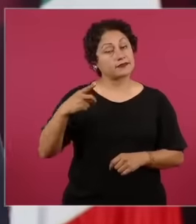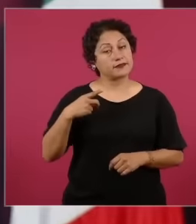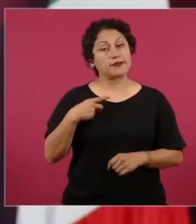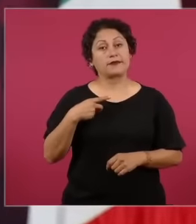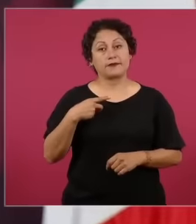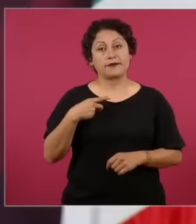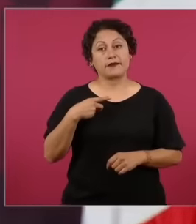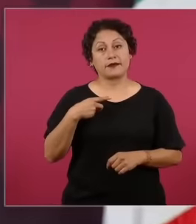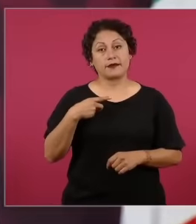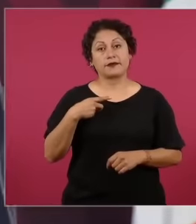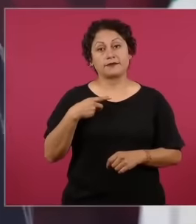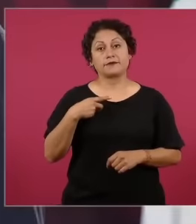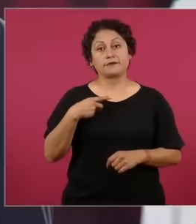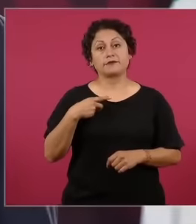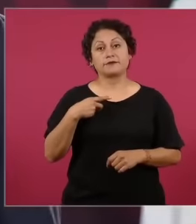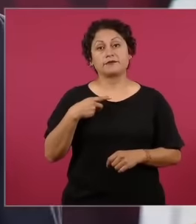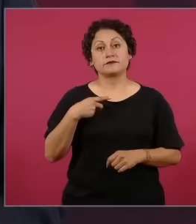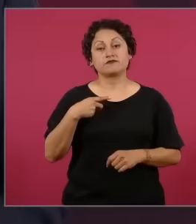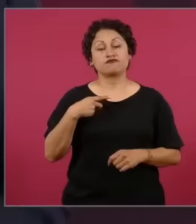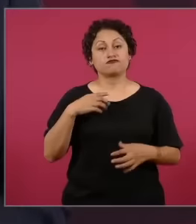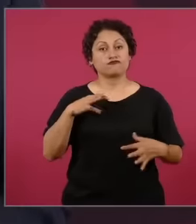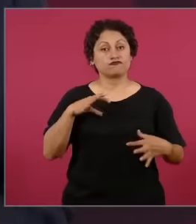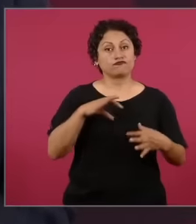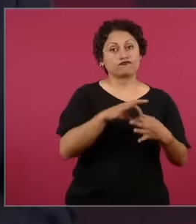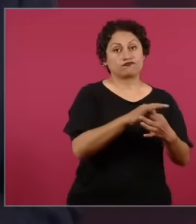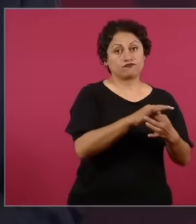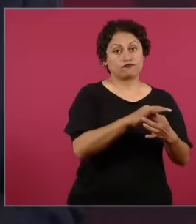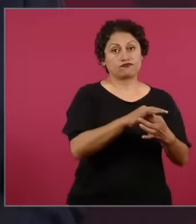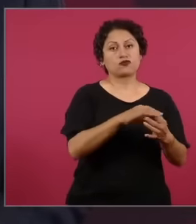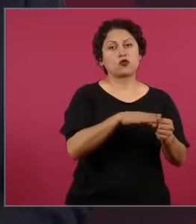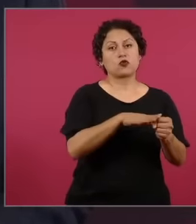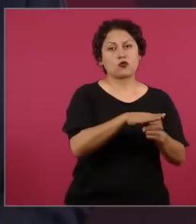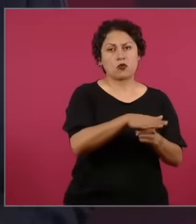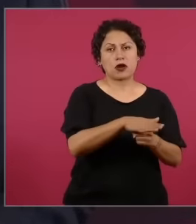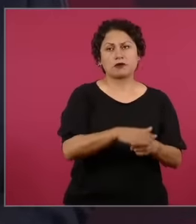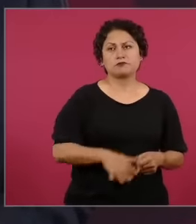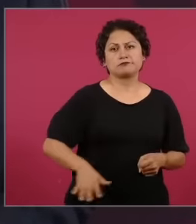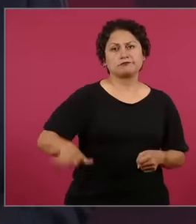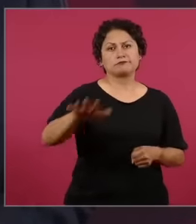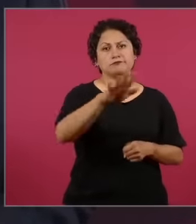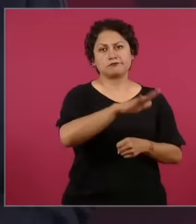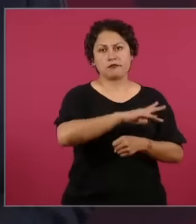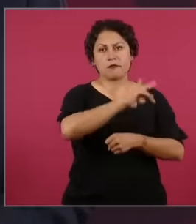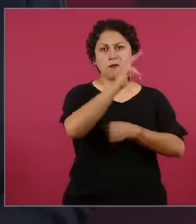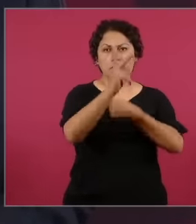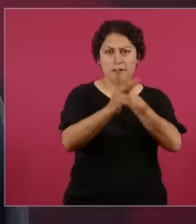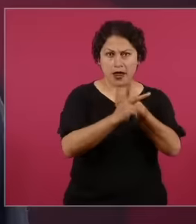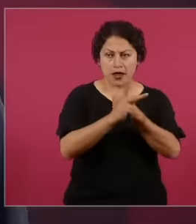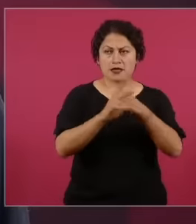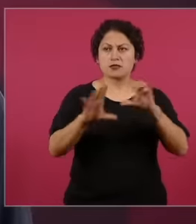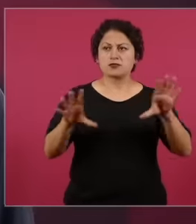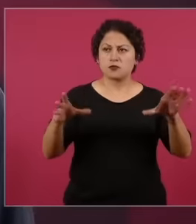of non-intervention, self-determination of the people peaceful solution to